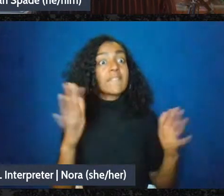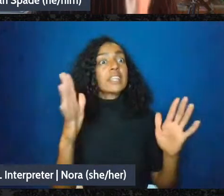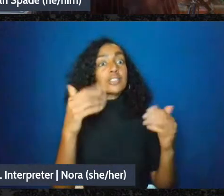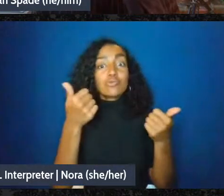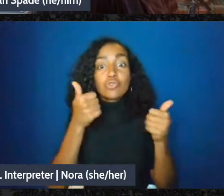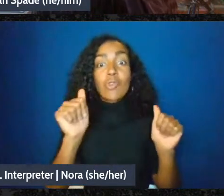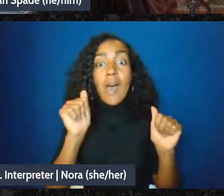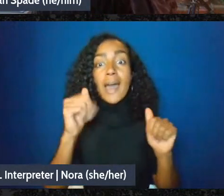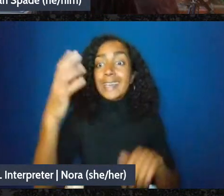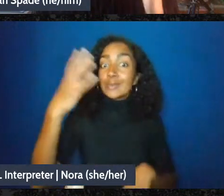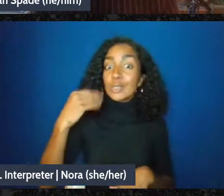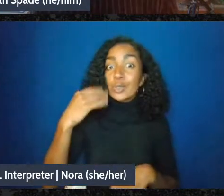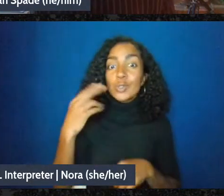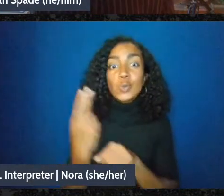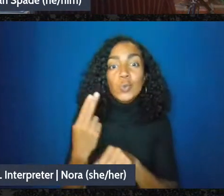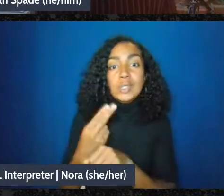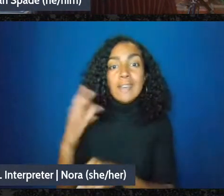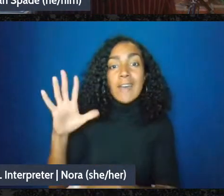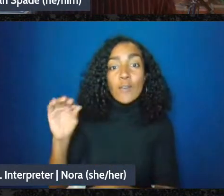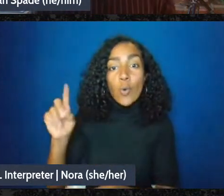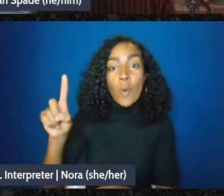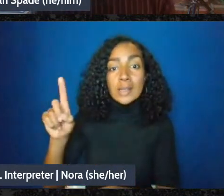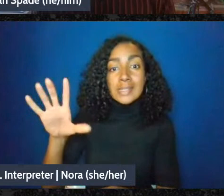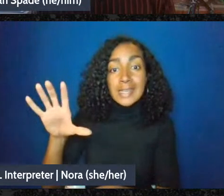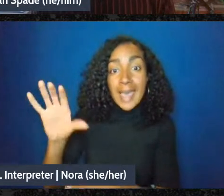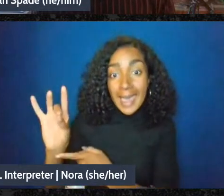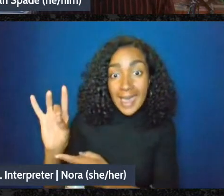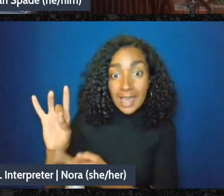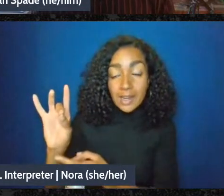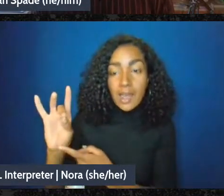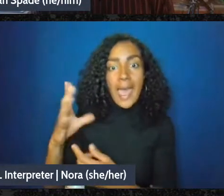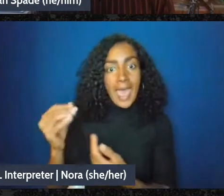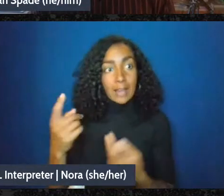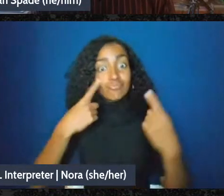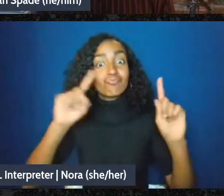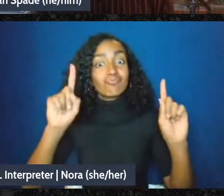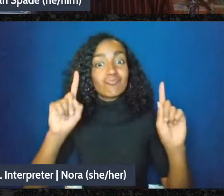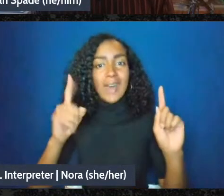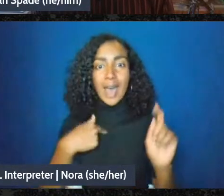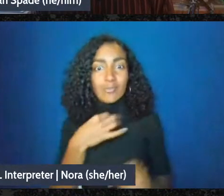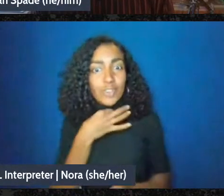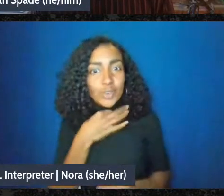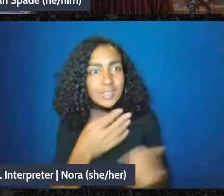I'd-I'd love to hear more about it because it is - it is cool and it's interesting, but it's -t's